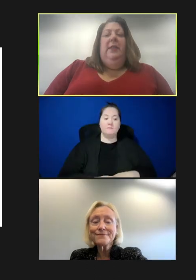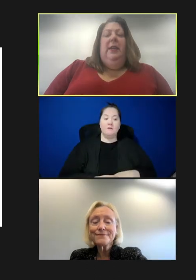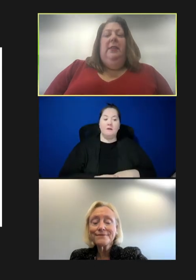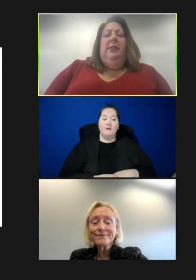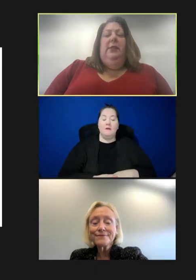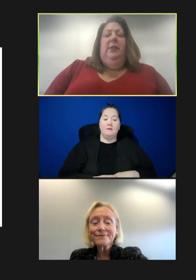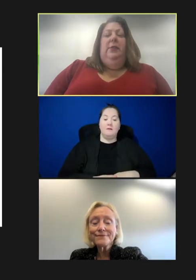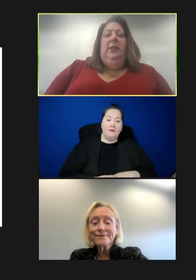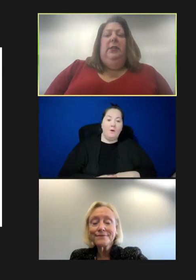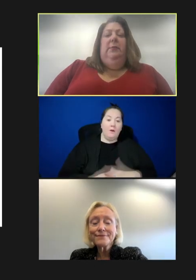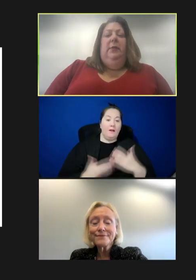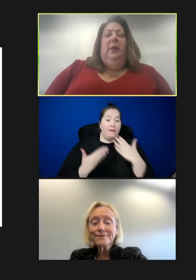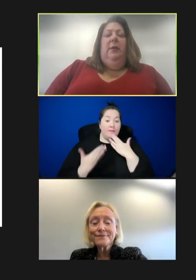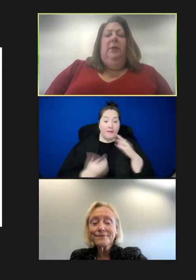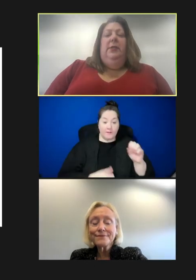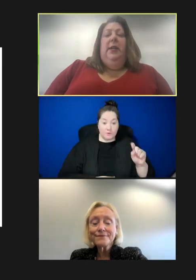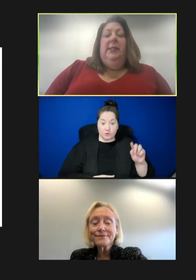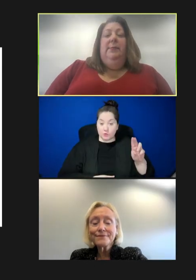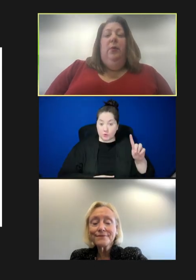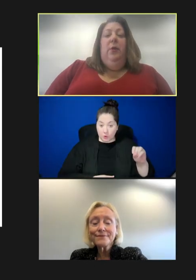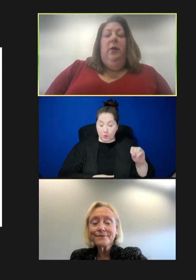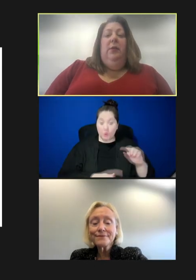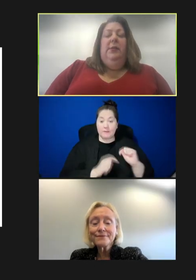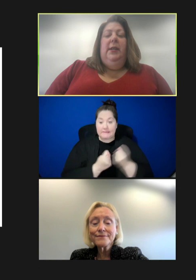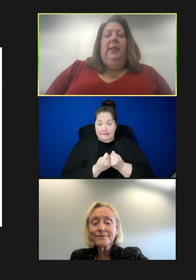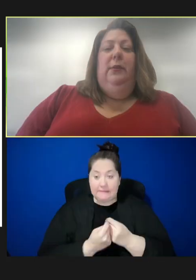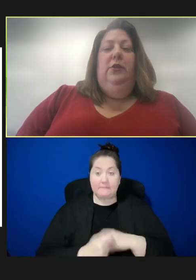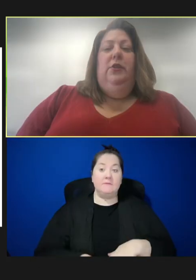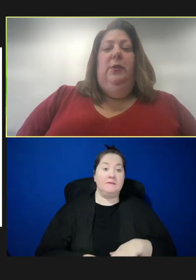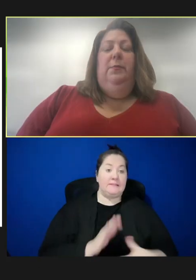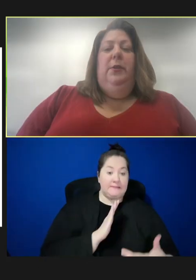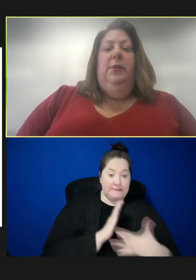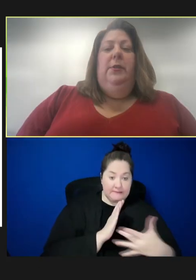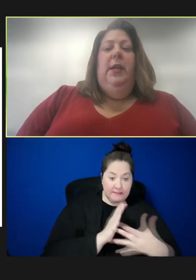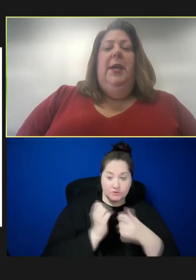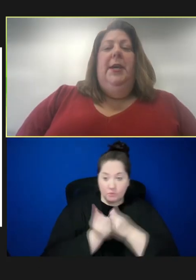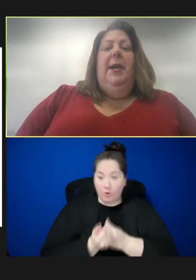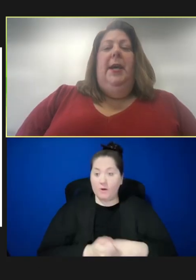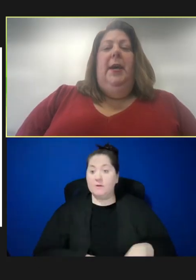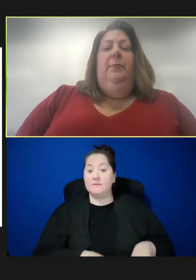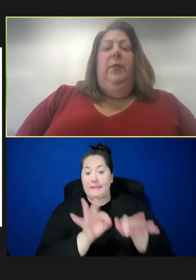thank the studio team, our tech support, and our sign language interpreters. We